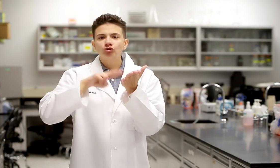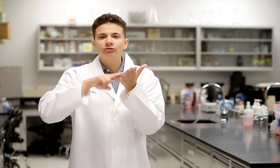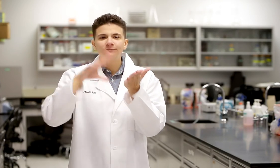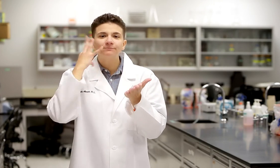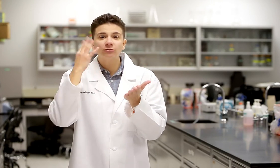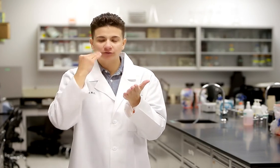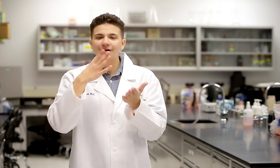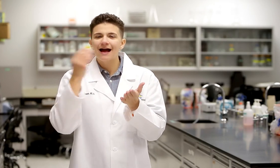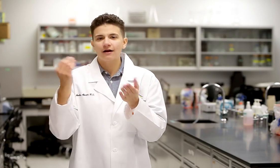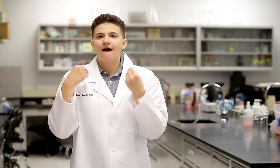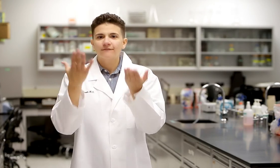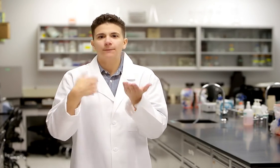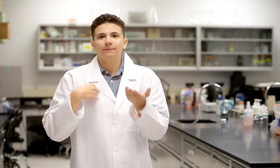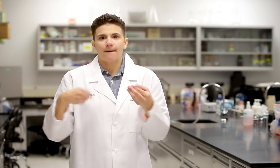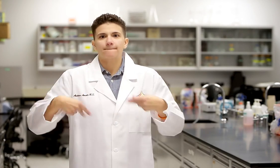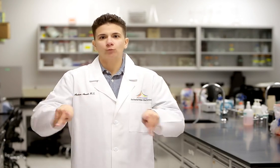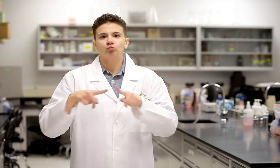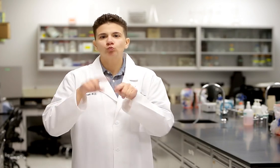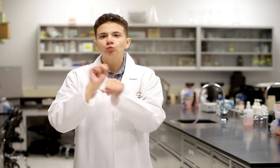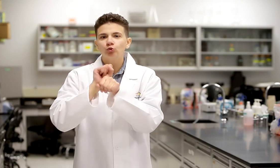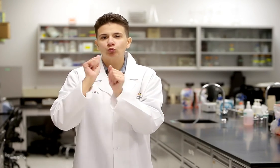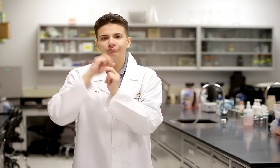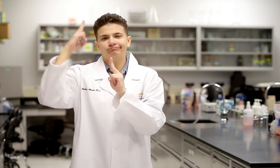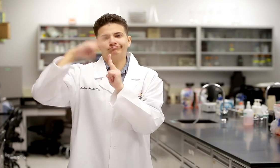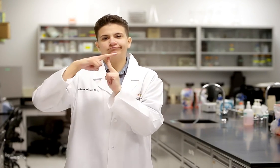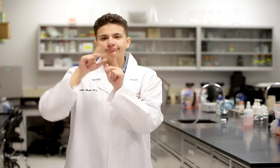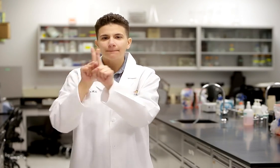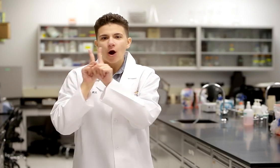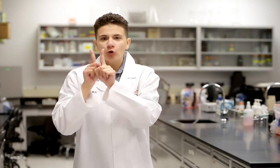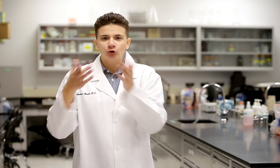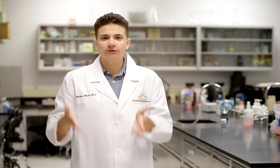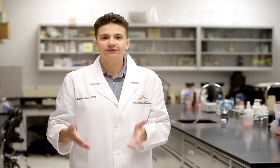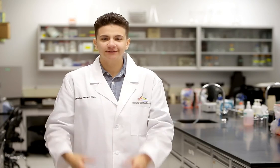a variety of research experiences and gives me the opportunity to work with top mentors.